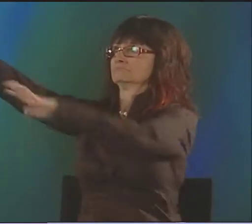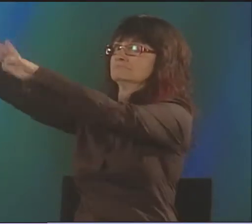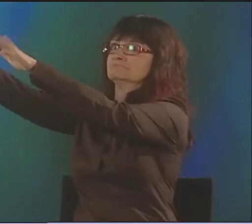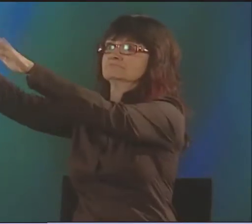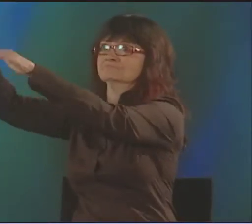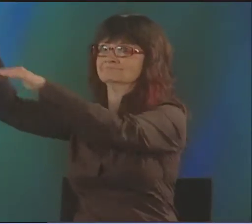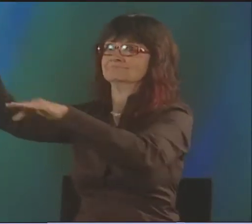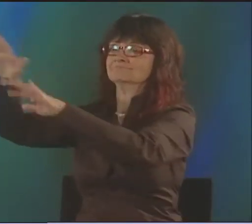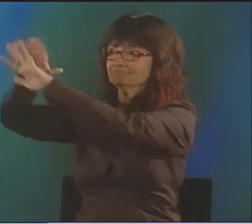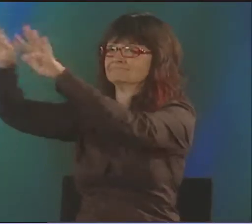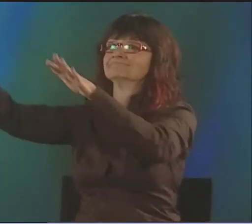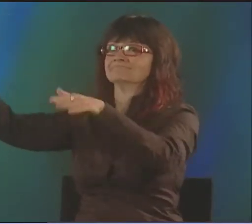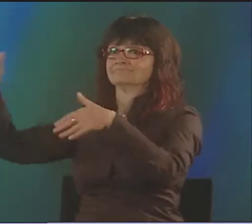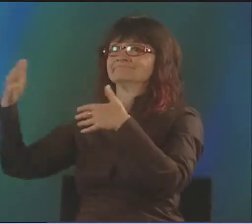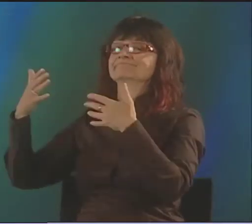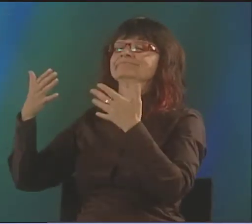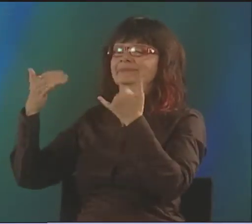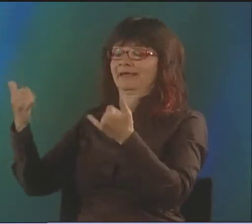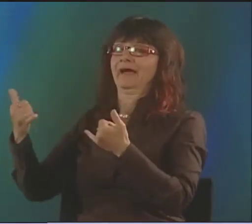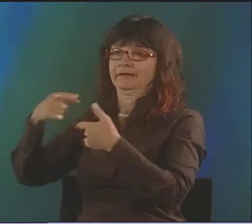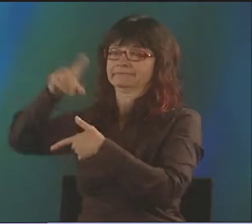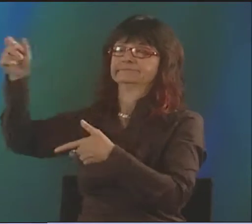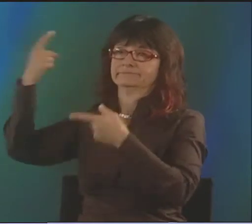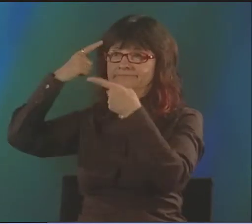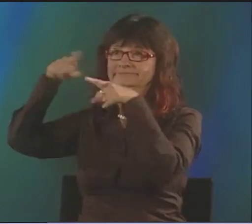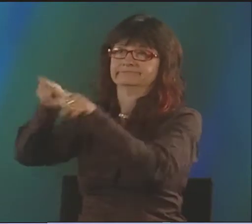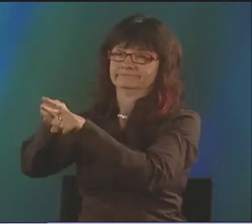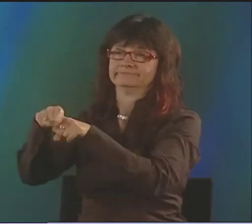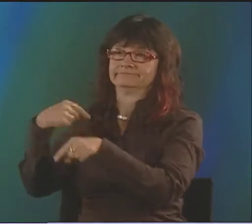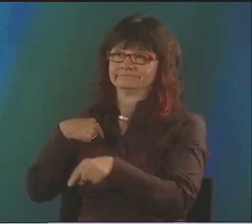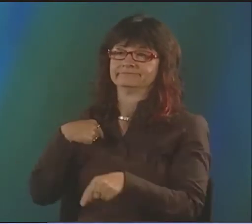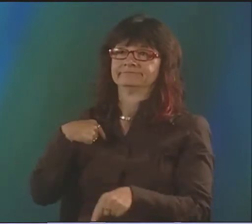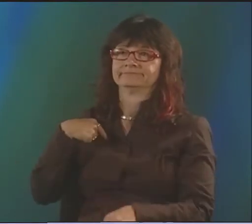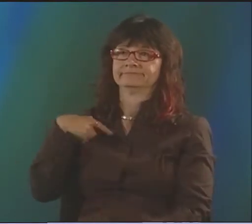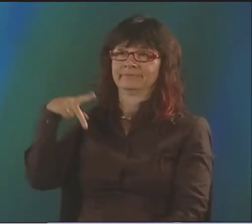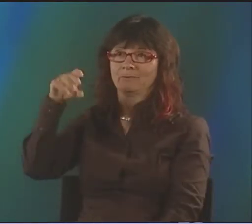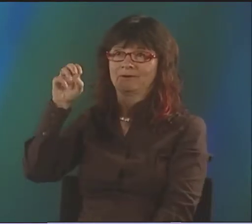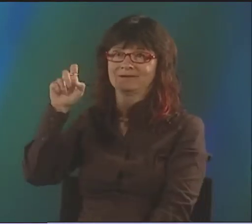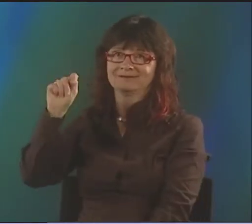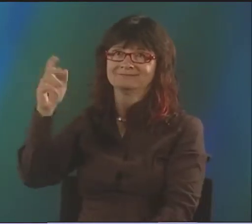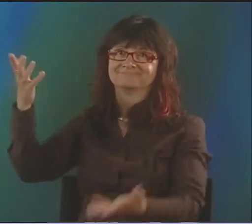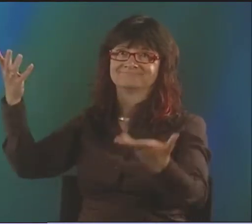AND HE NAMED ME. HE SAID DEBBIE. AND SO THIS GUY WENT BACK TO STOCKHOLM